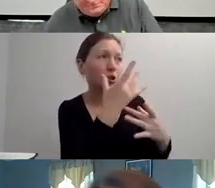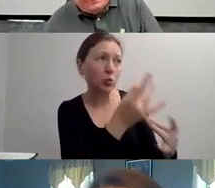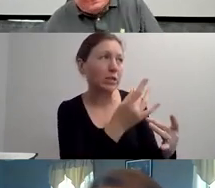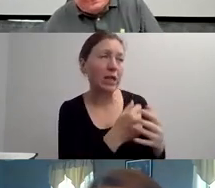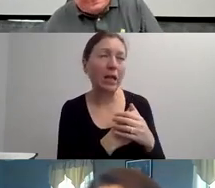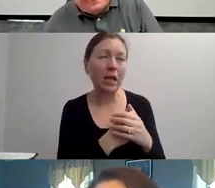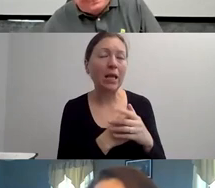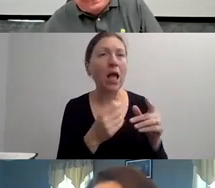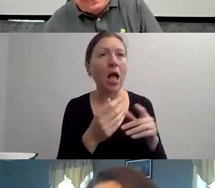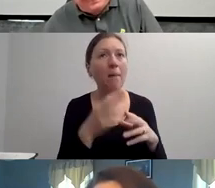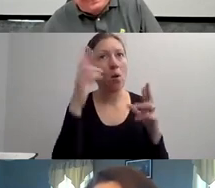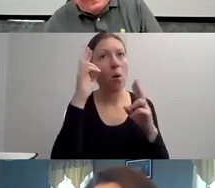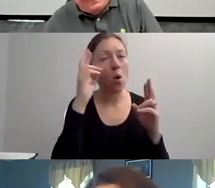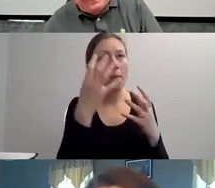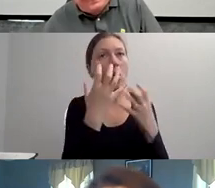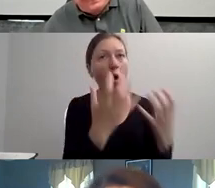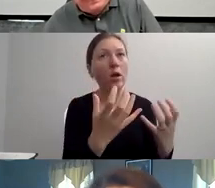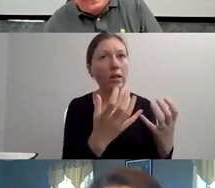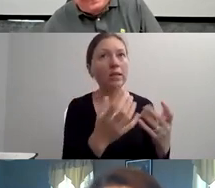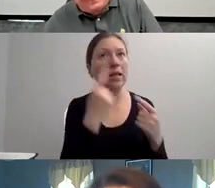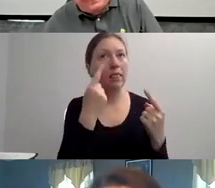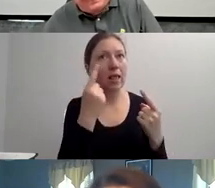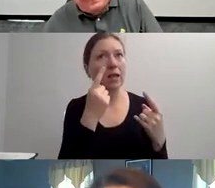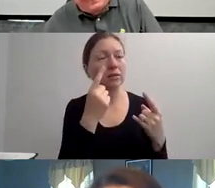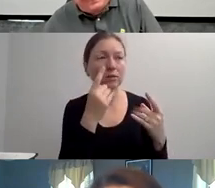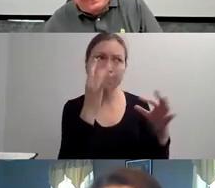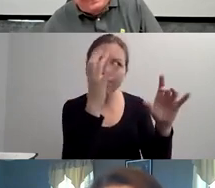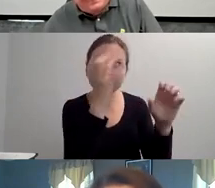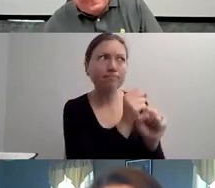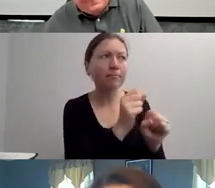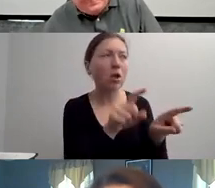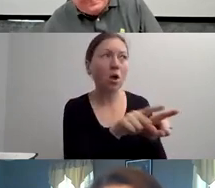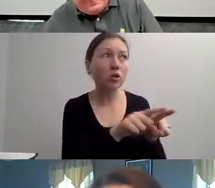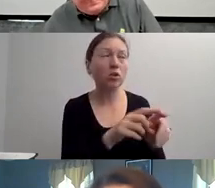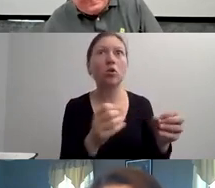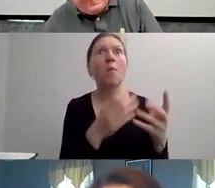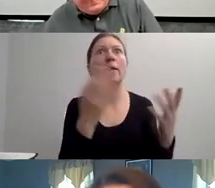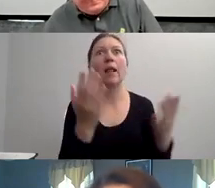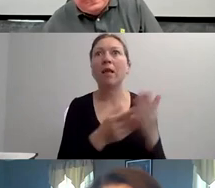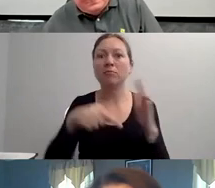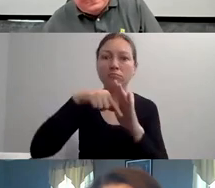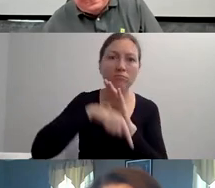AVOID SAYING AFFLICTED WITH, CRIPPLED WITH, VICTIM OF OR SUFFERS FROM.